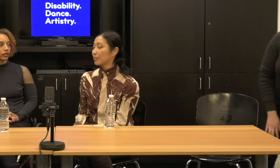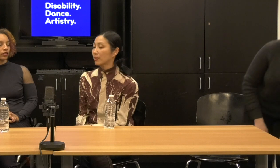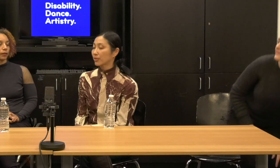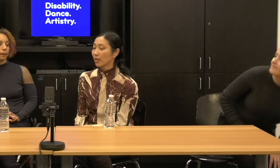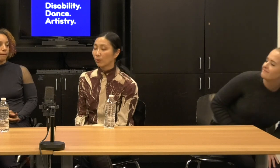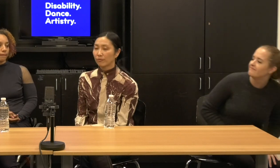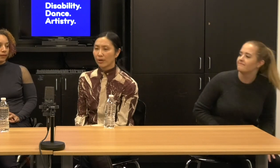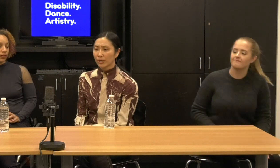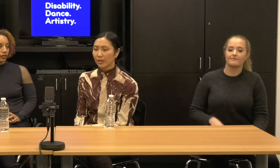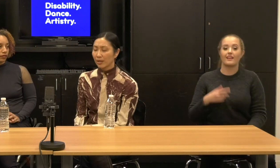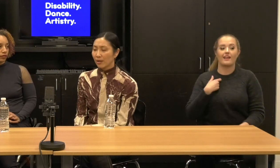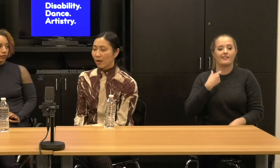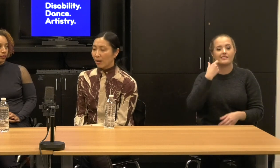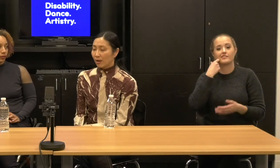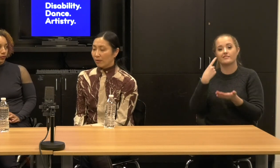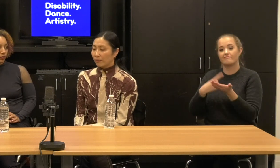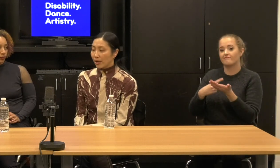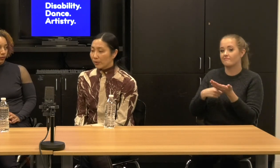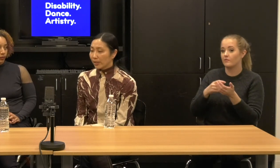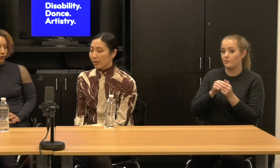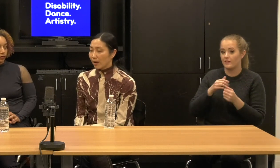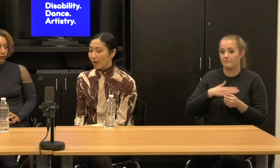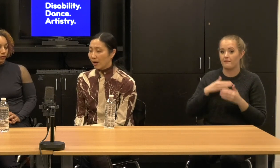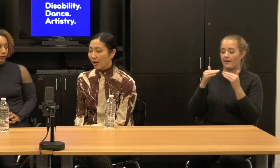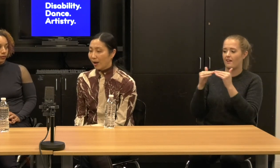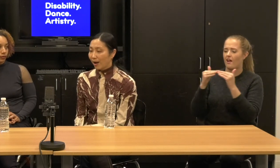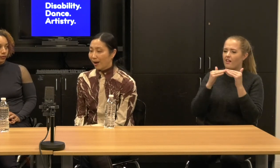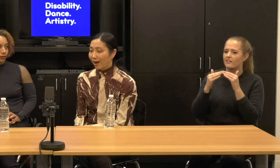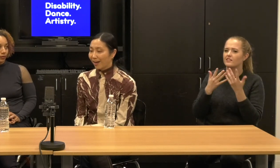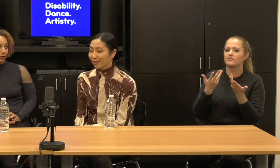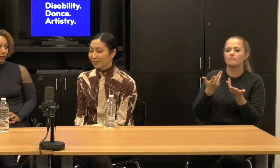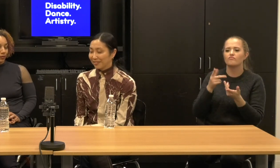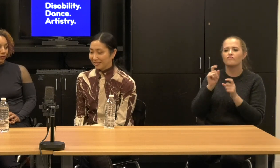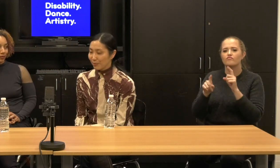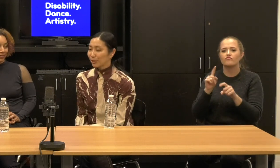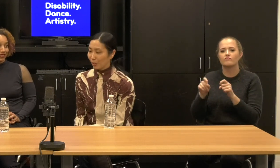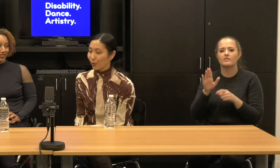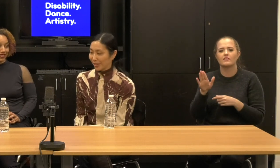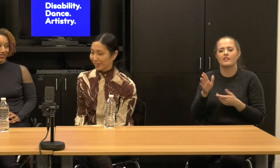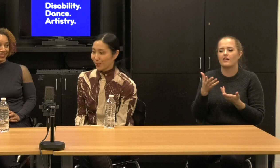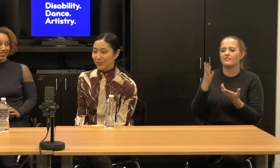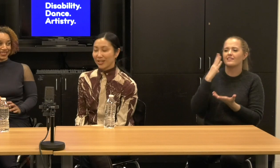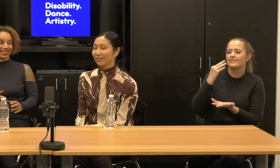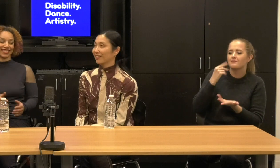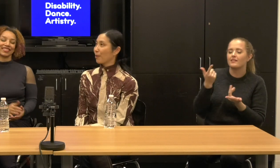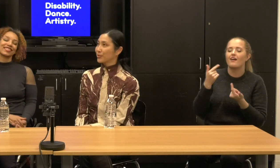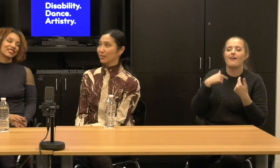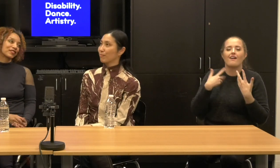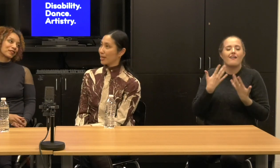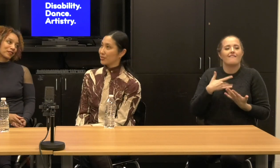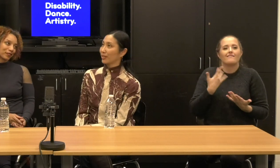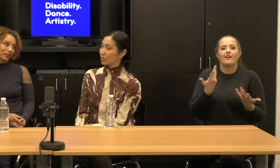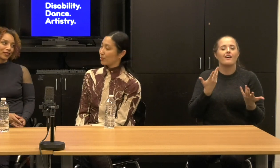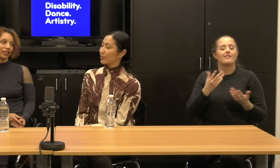their experience and they were very, they were glowing. They were saying that was an amazing experience.